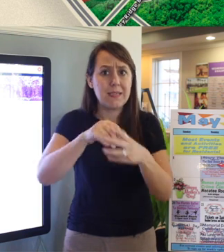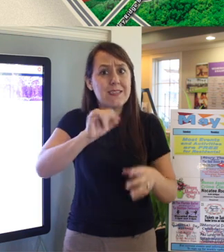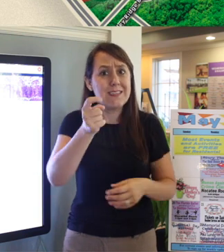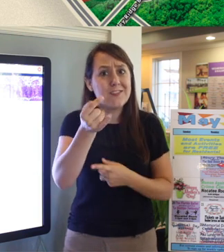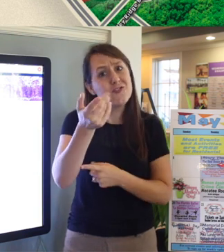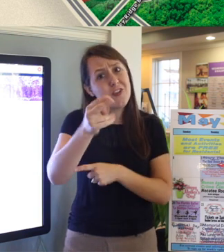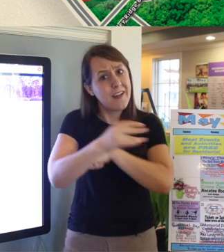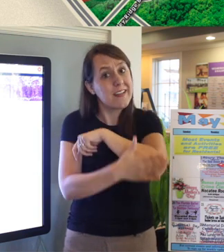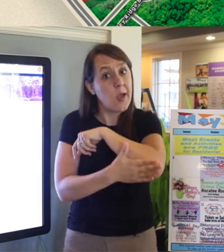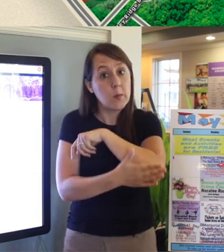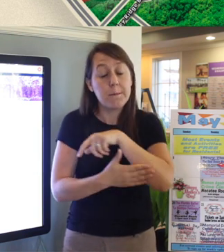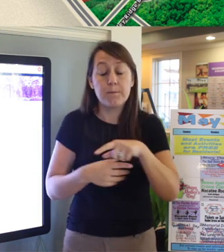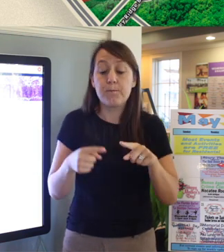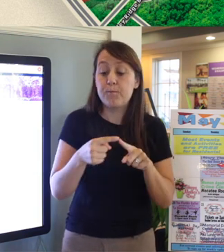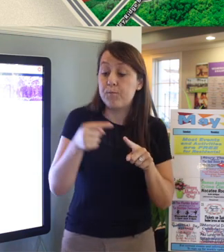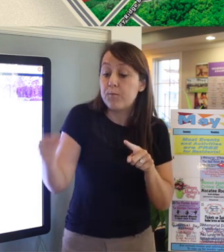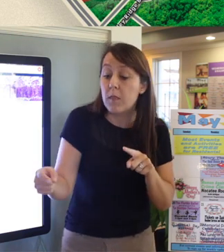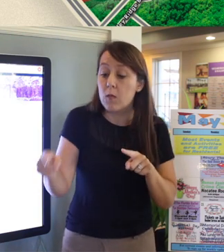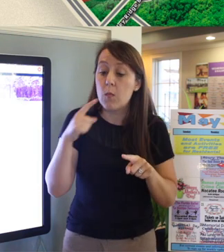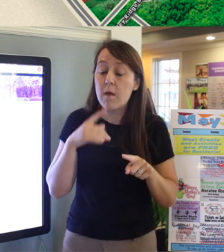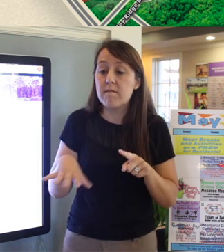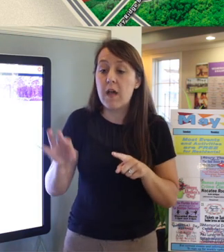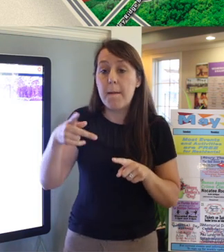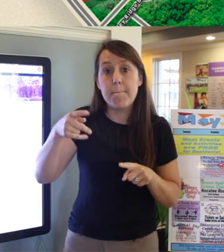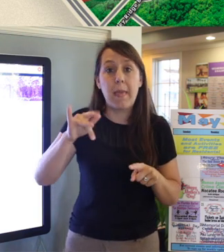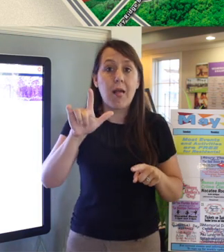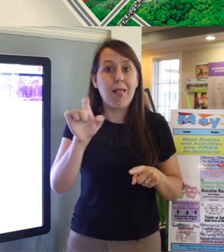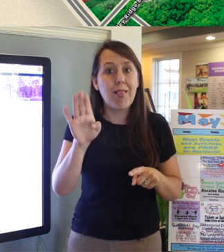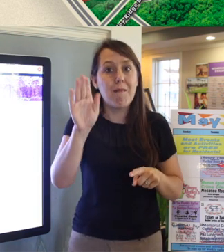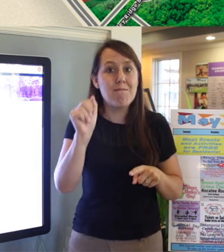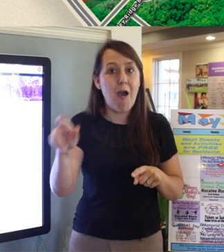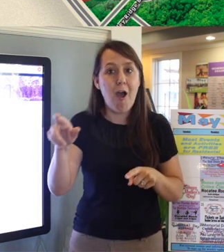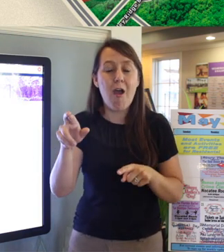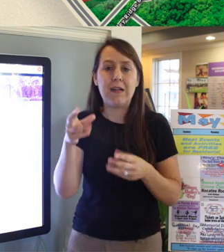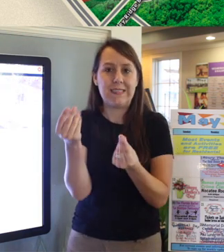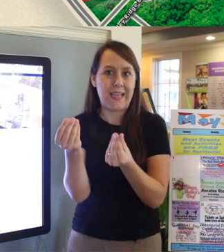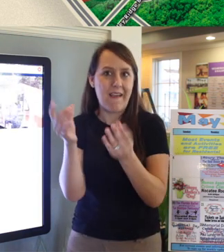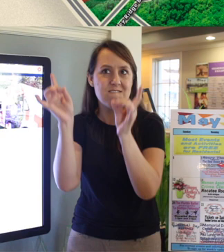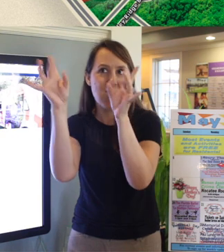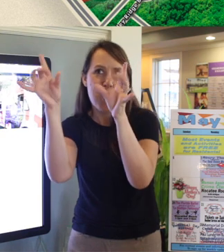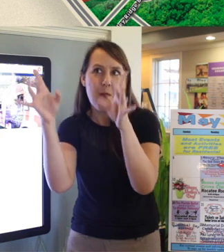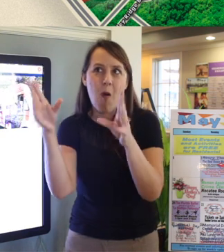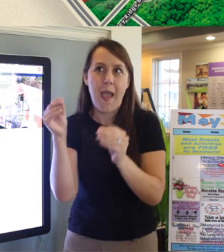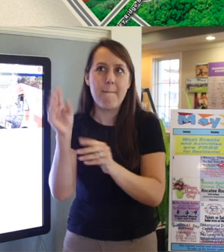Adjacent to the pool you'll find pickleball courts, sand volleyball courts, and basketball courts